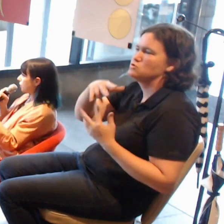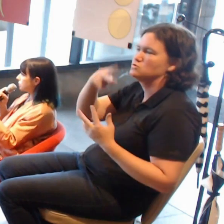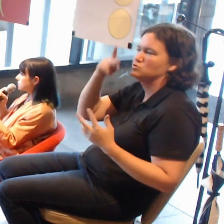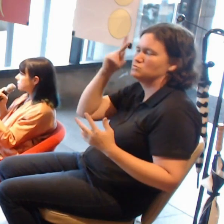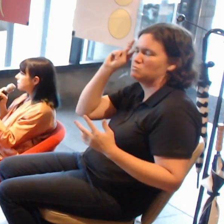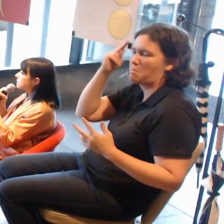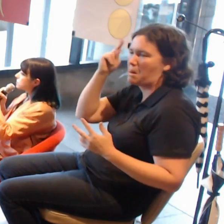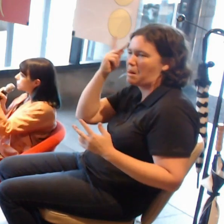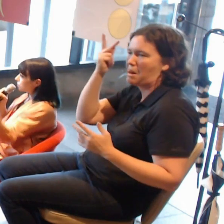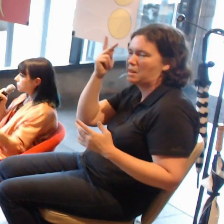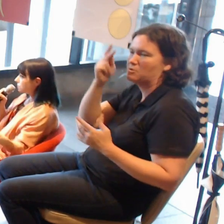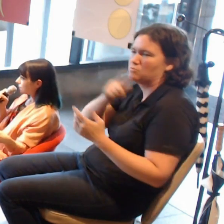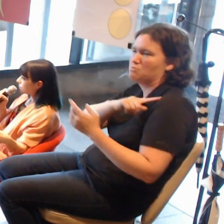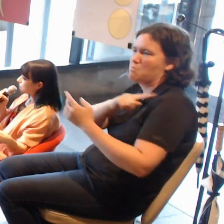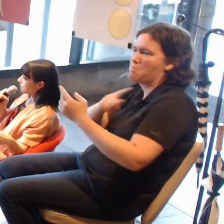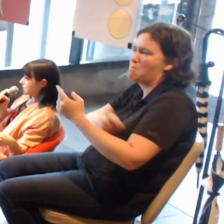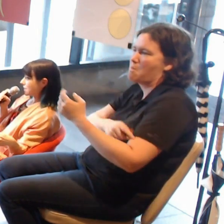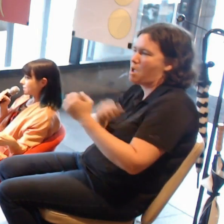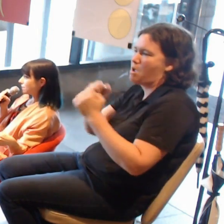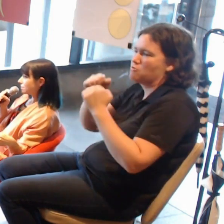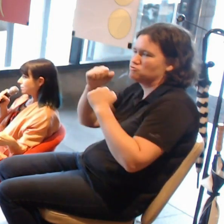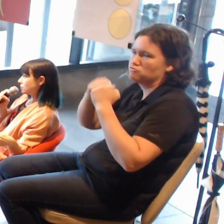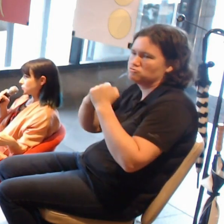to then be played out in the virtual world.